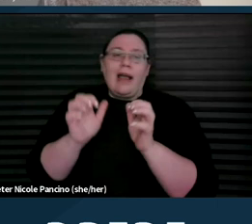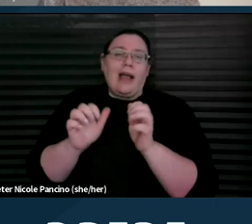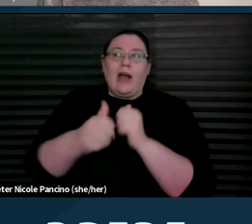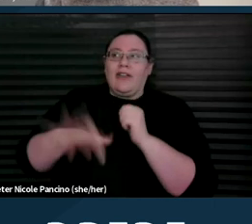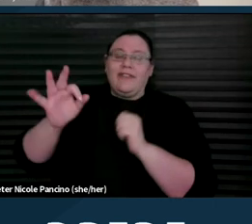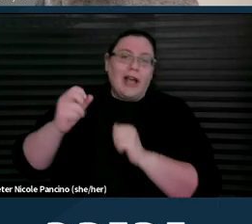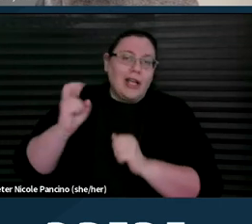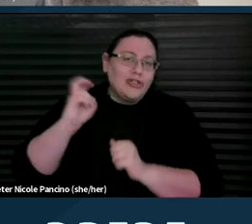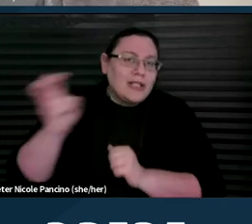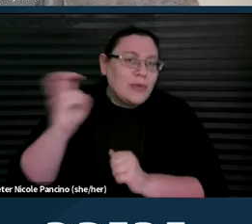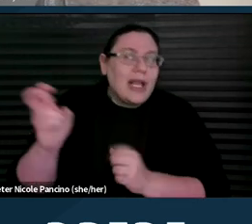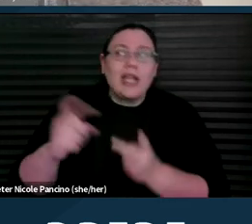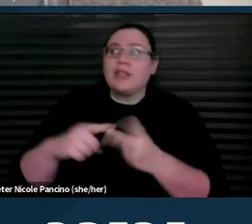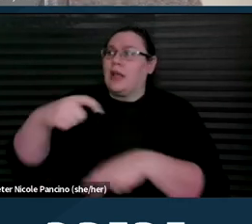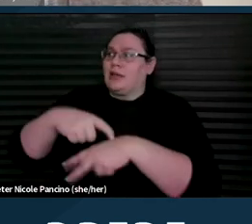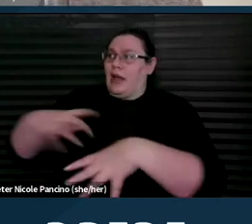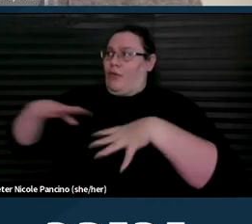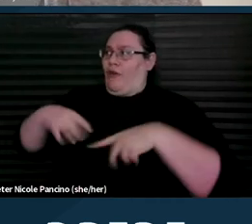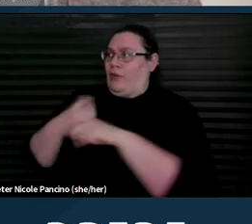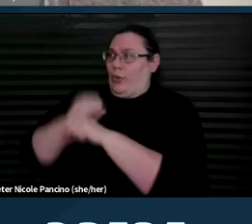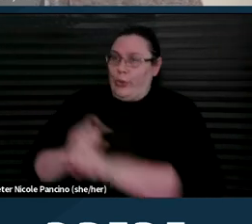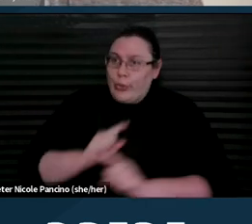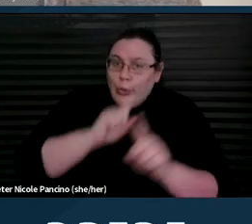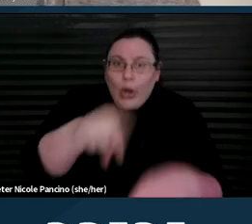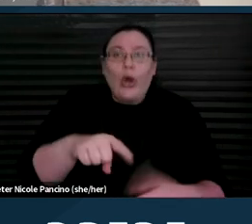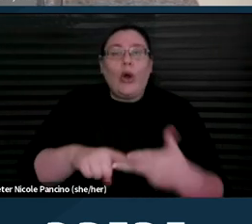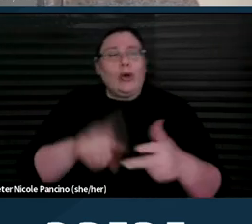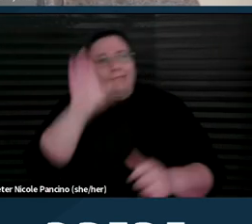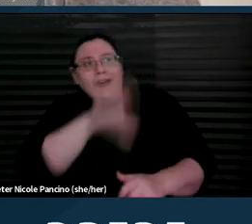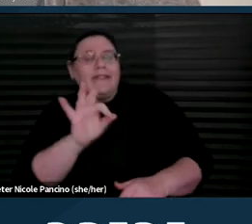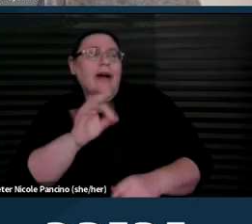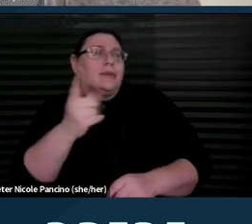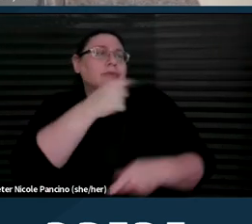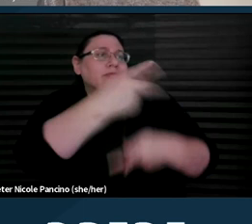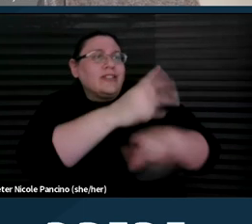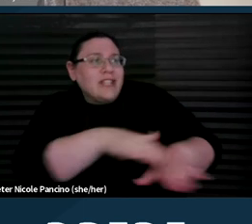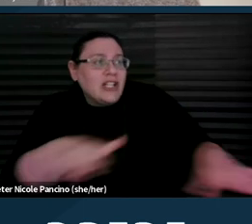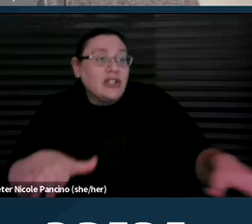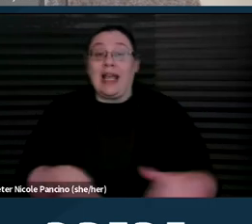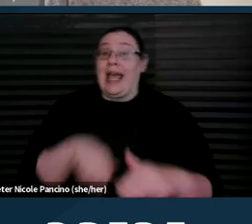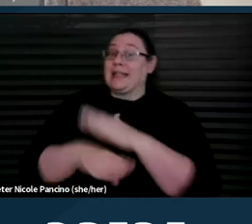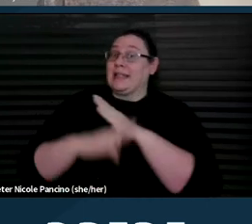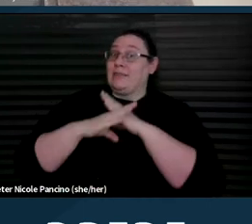getting time off work, finding childcare access barriers, like finding a place that offers